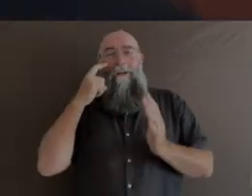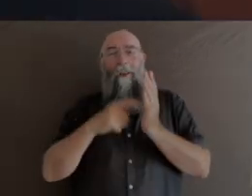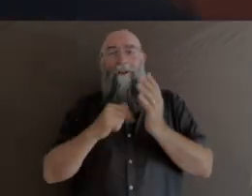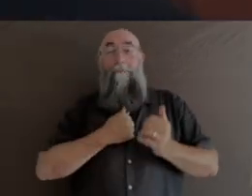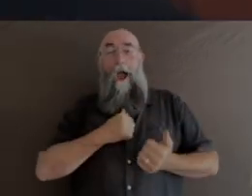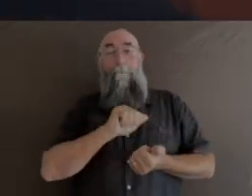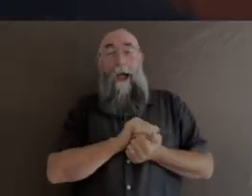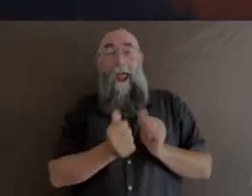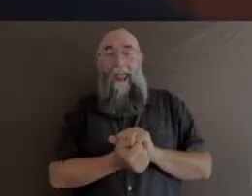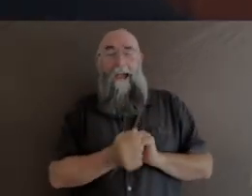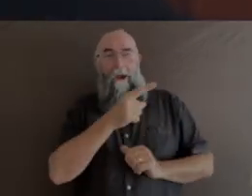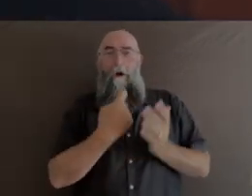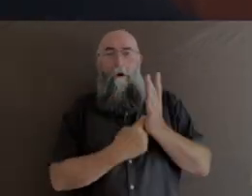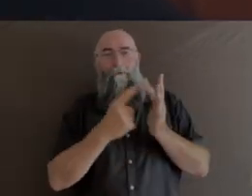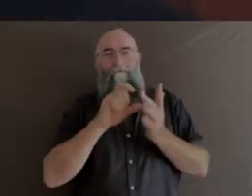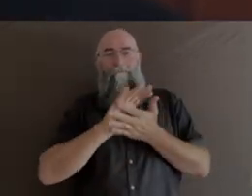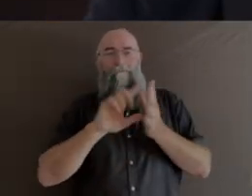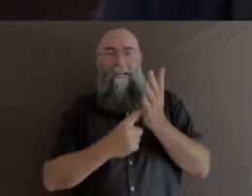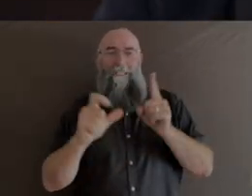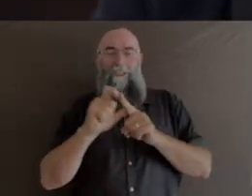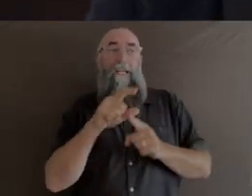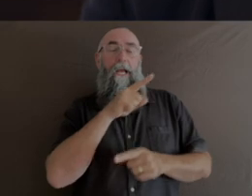He has been central to my survival in this art form.